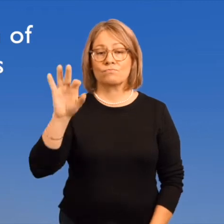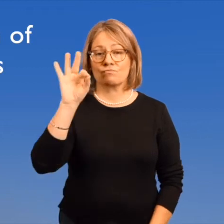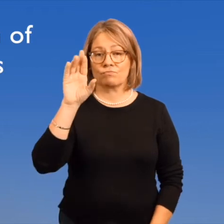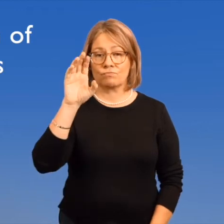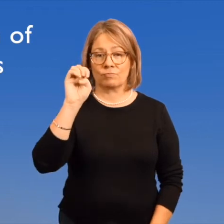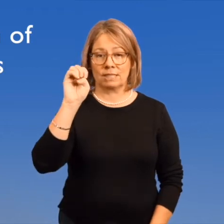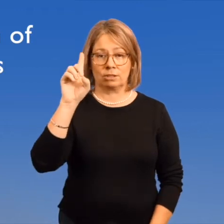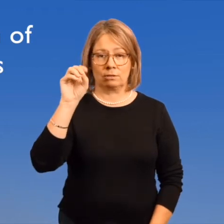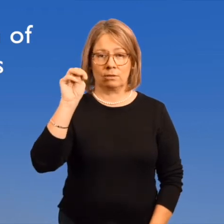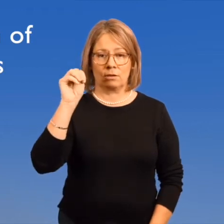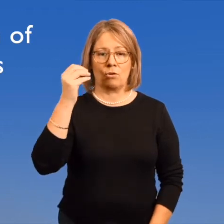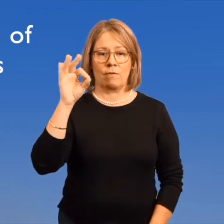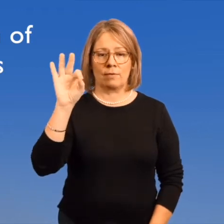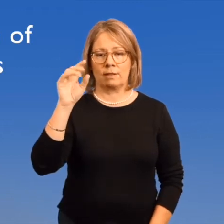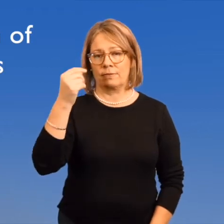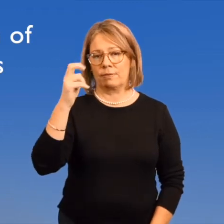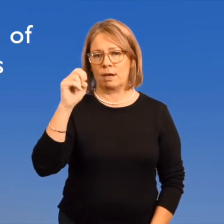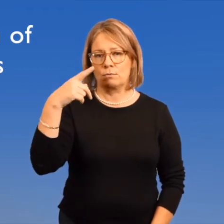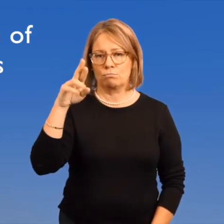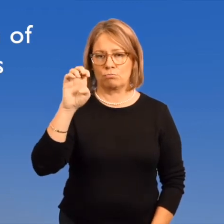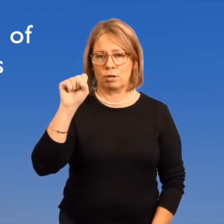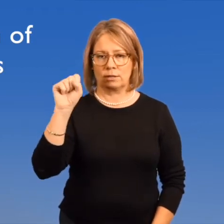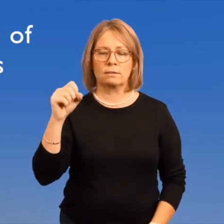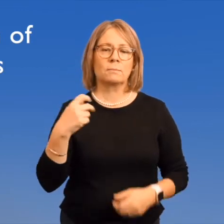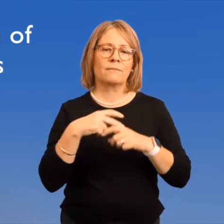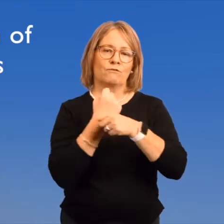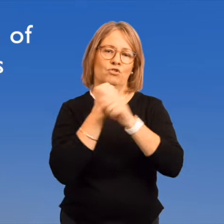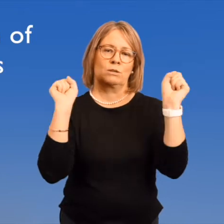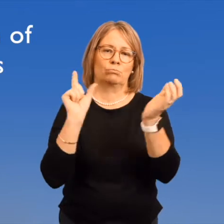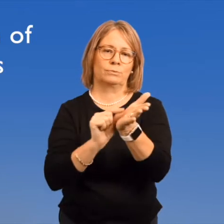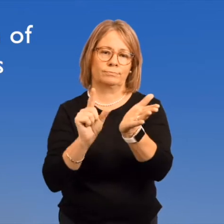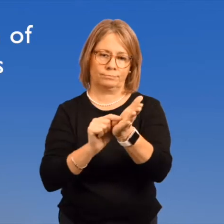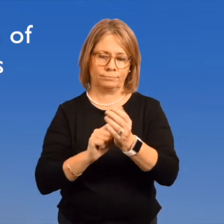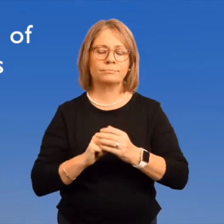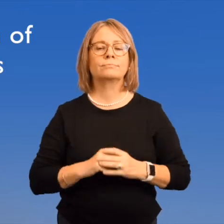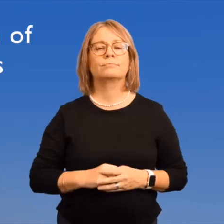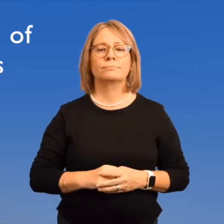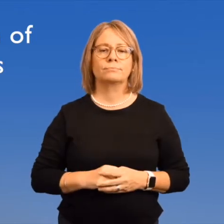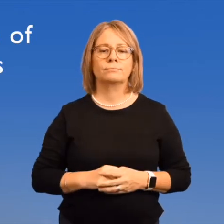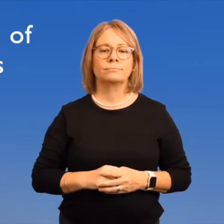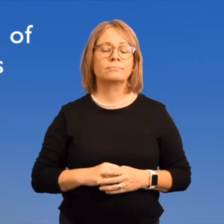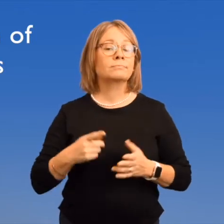Freedom of the press.